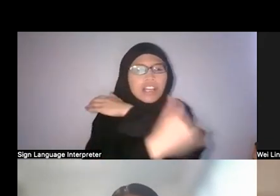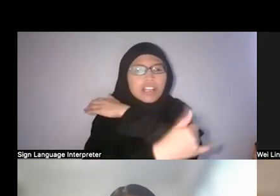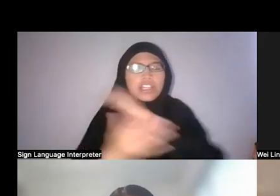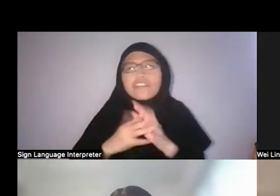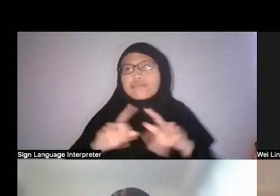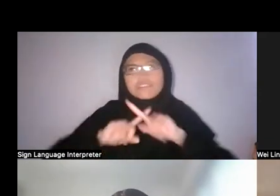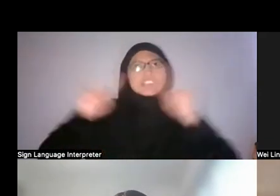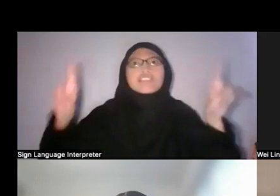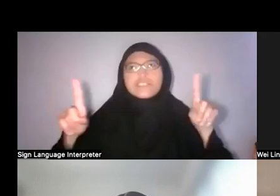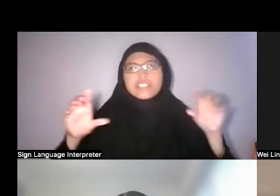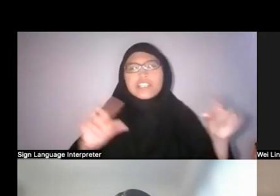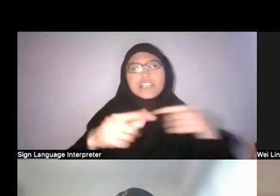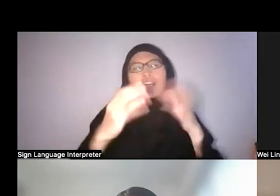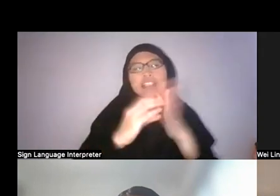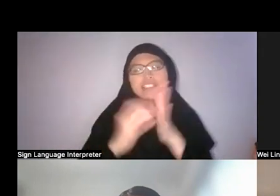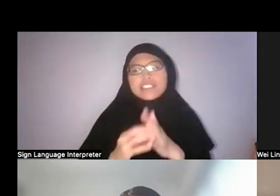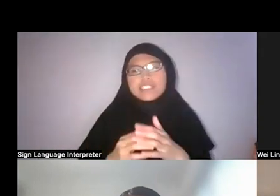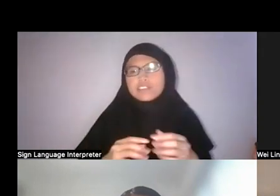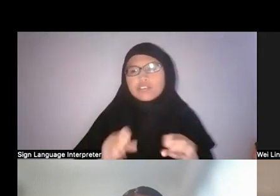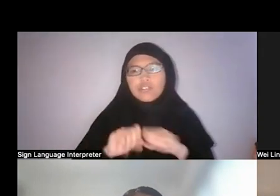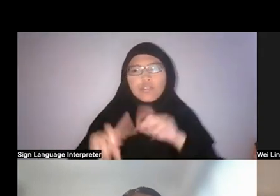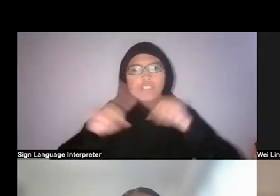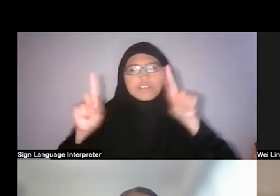That might be a way to understand the very specific